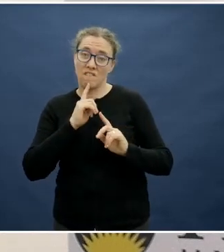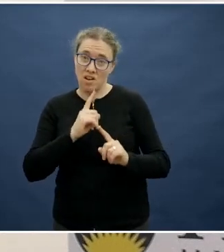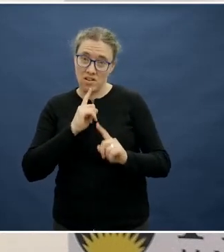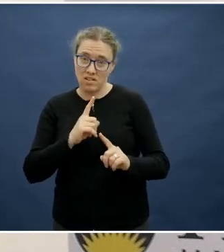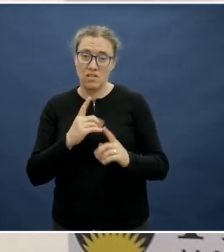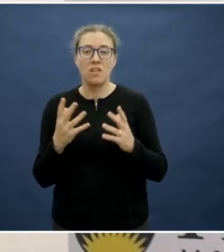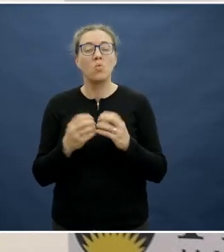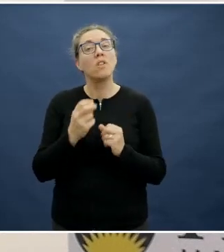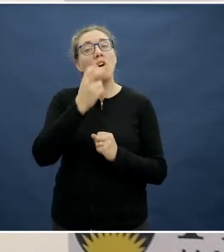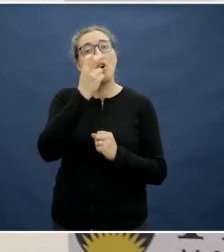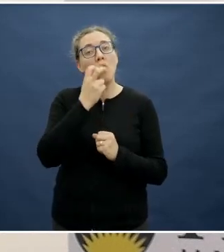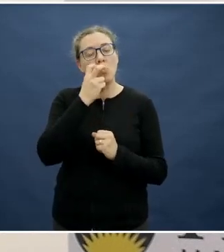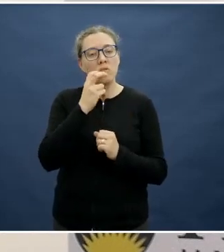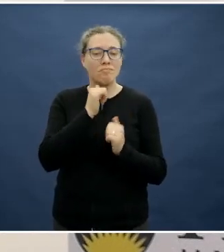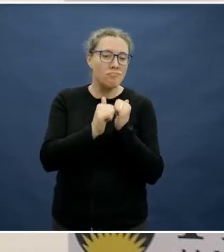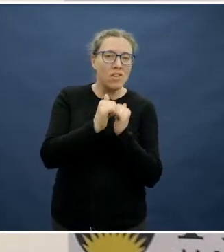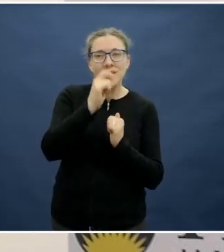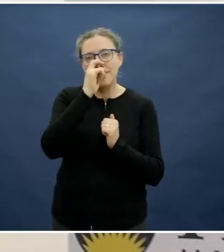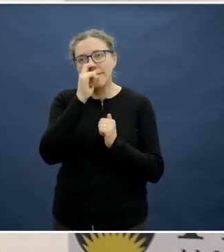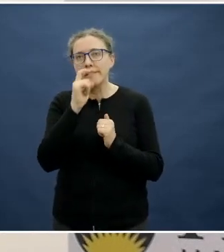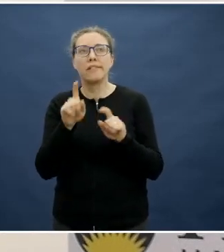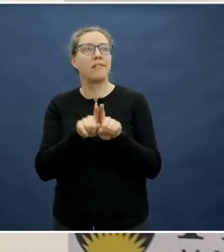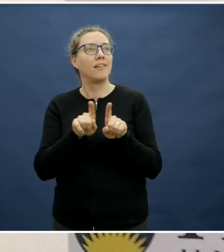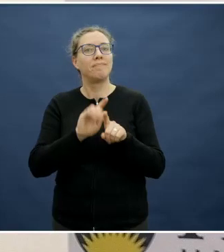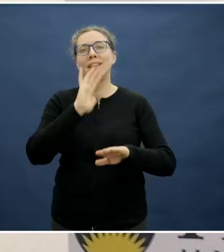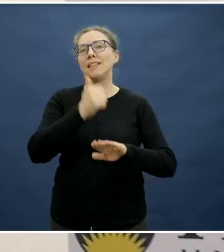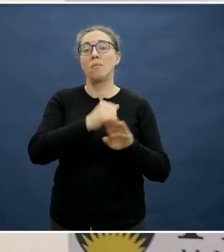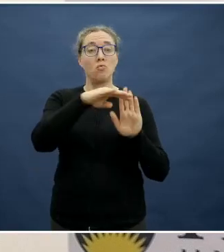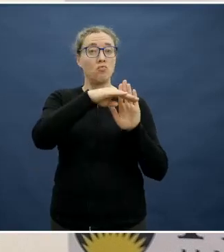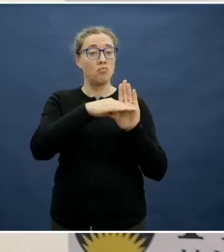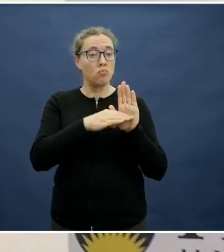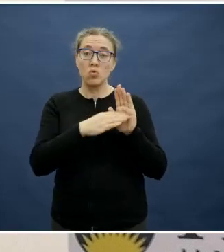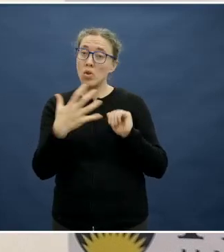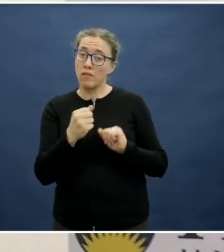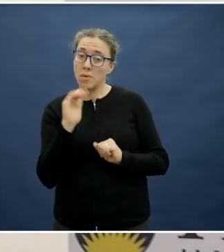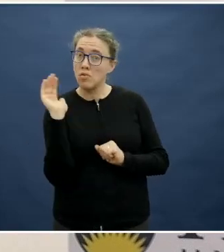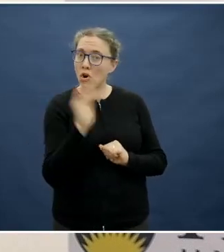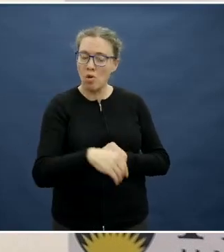kids we set up some rules around when they can be home safely by themselves.